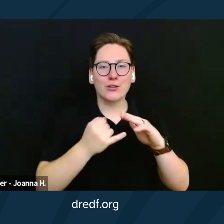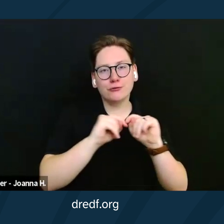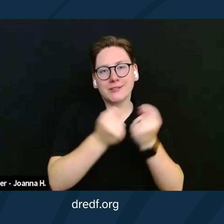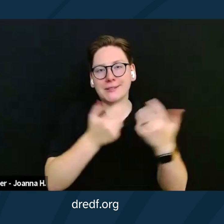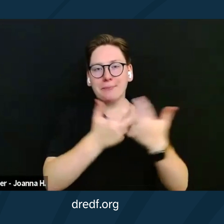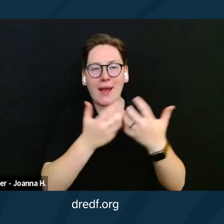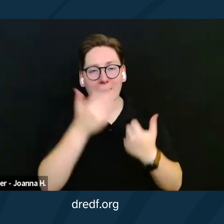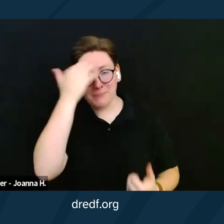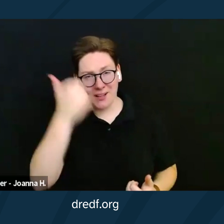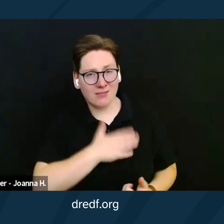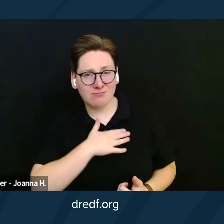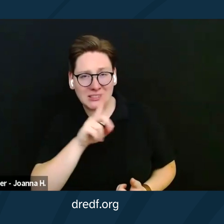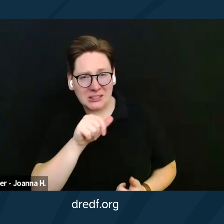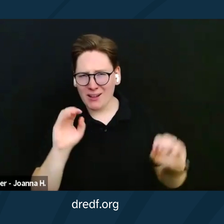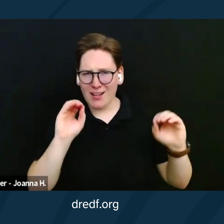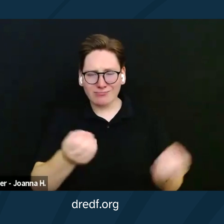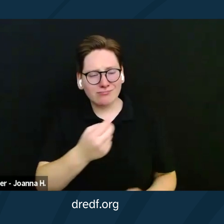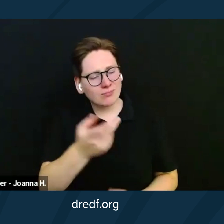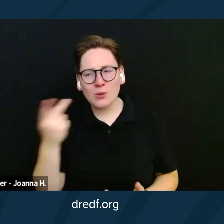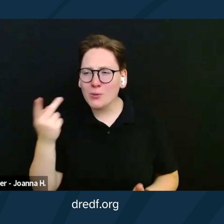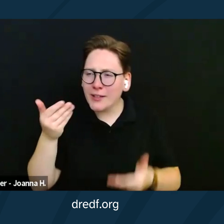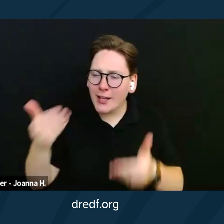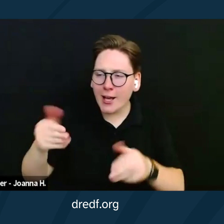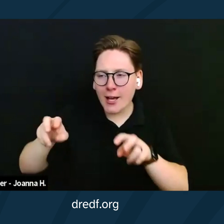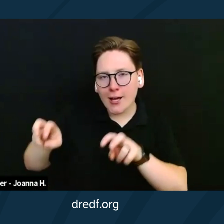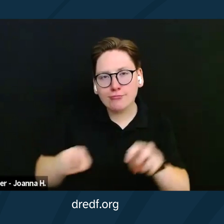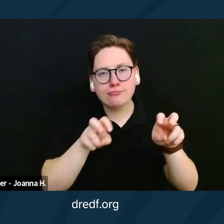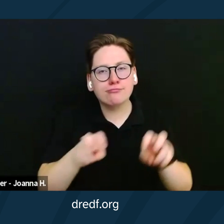Rather, we navigate each challenge on this journey together.